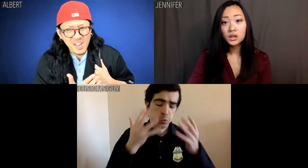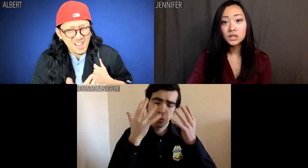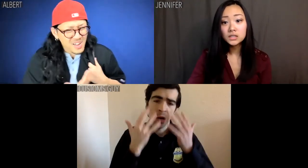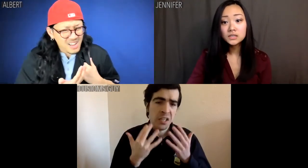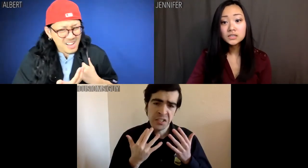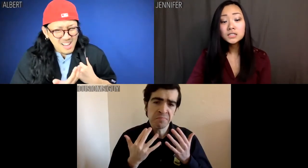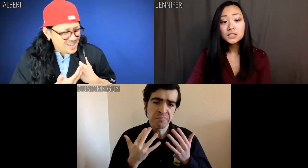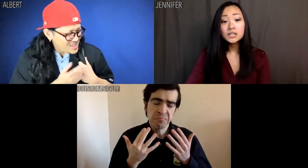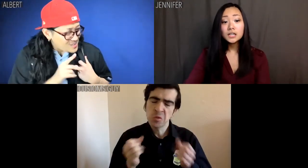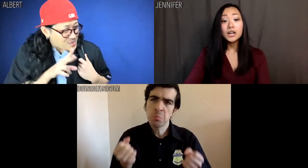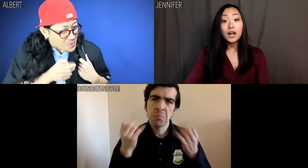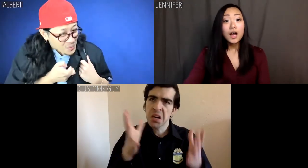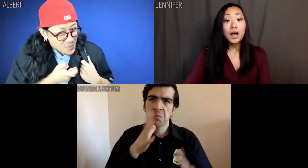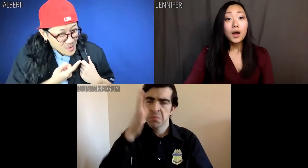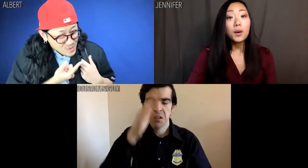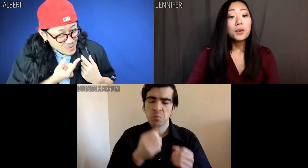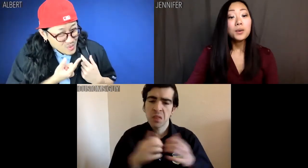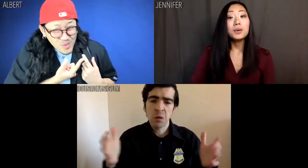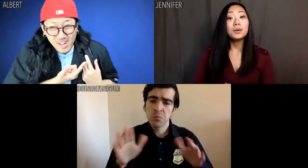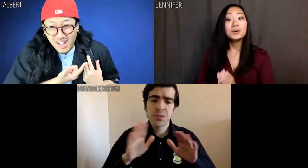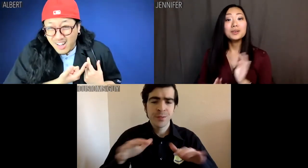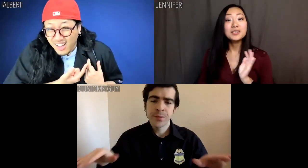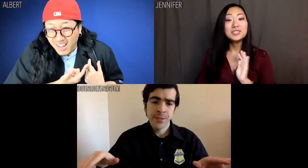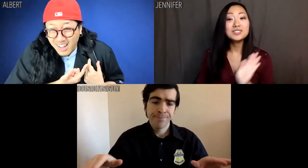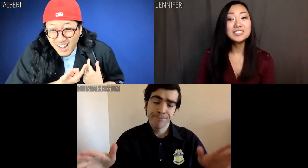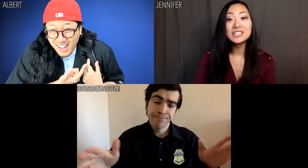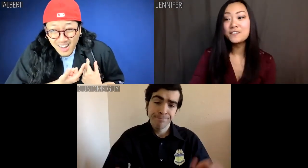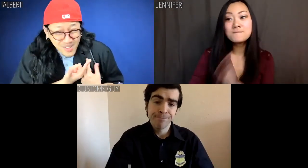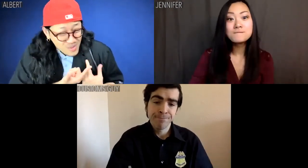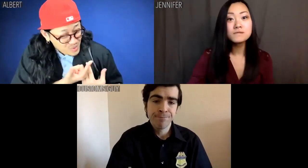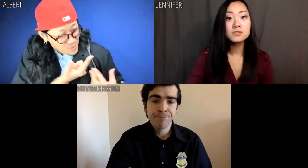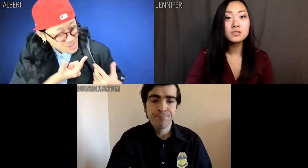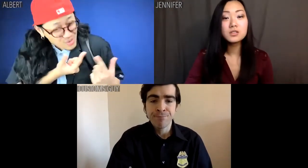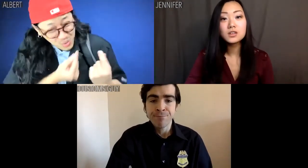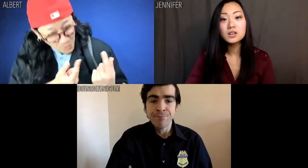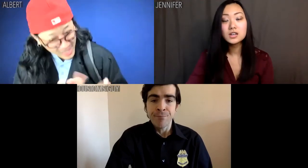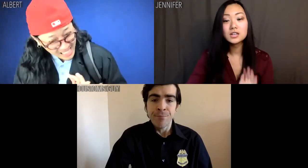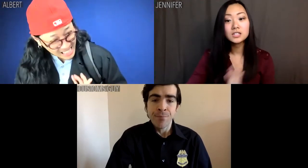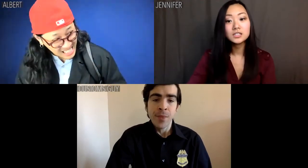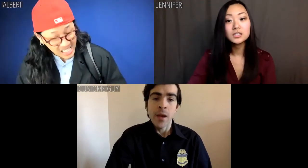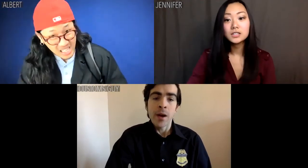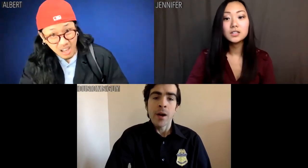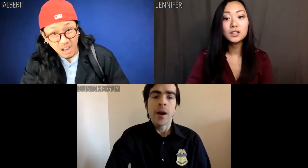so tragic, so many orphans. Albert: Dude. What are you doing??